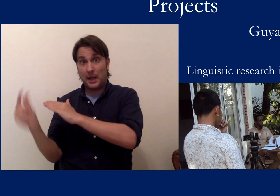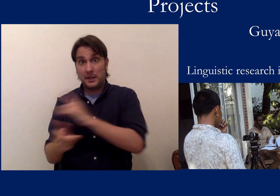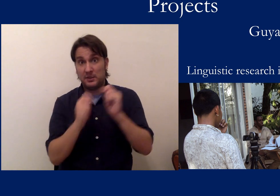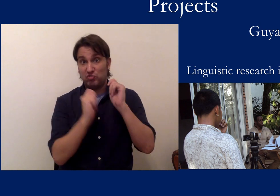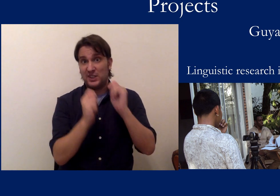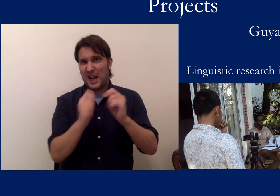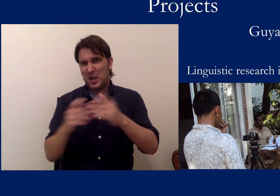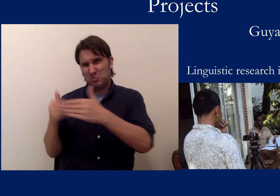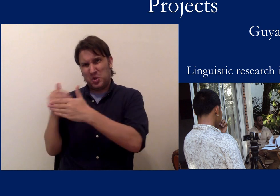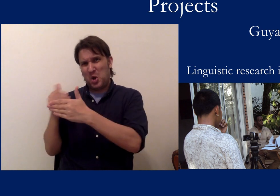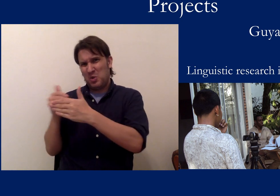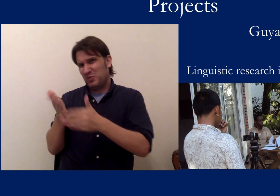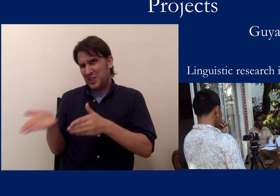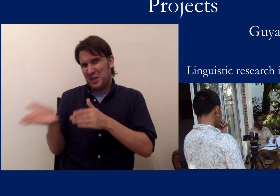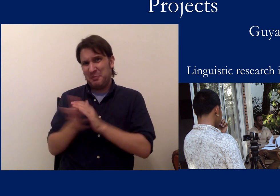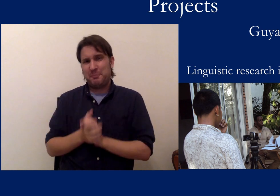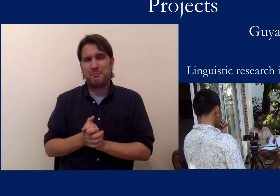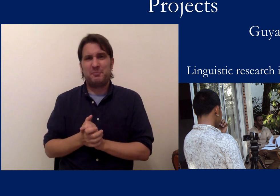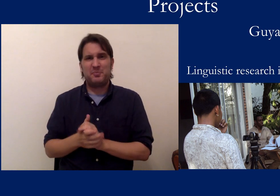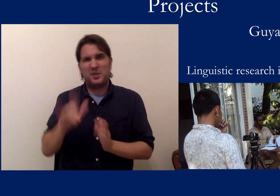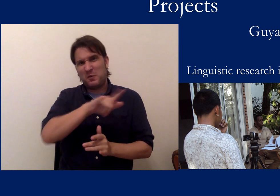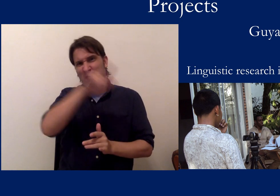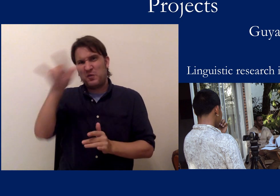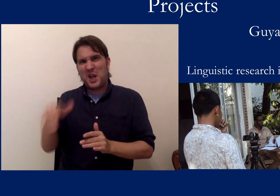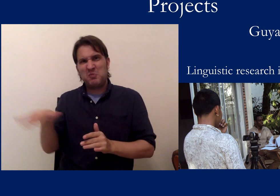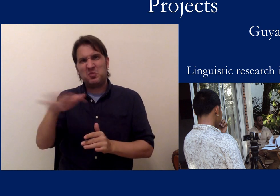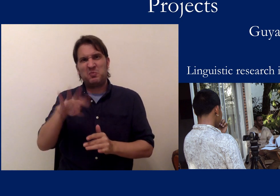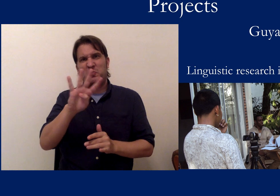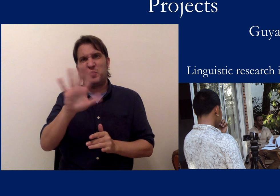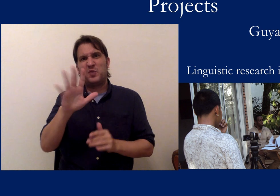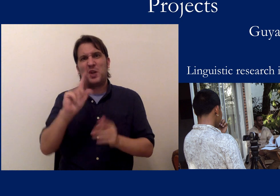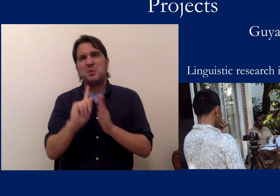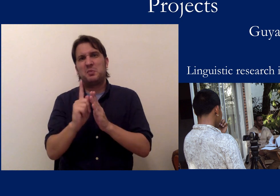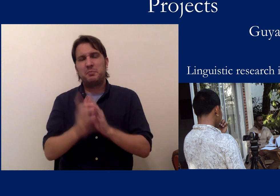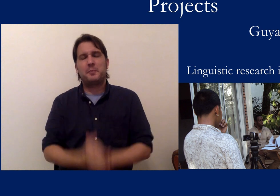Guyana and Trinidad Tobago are very close to each other. You can fly in about 45 minutes.